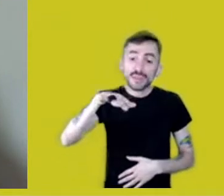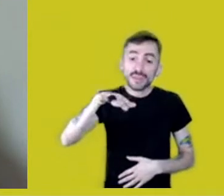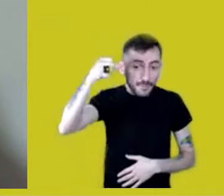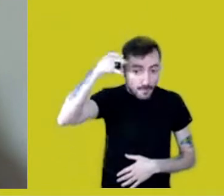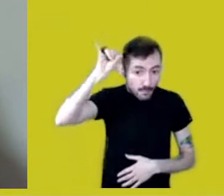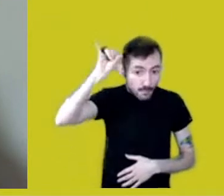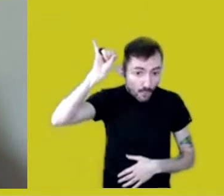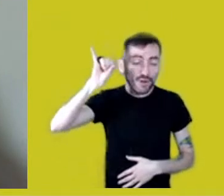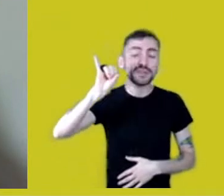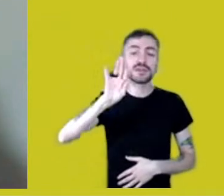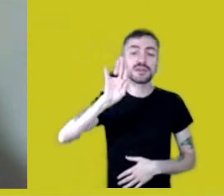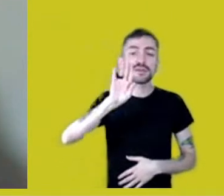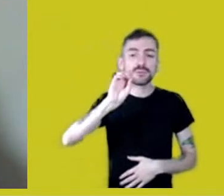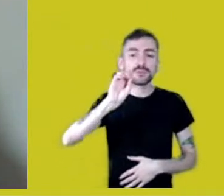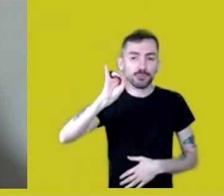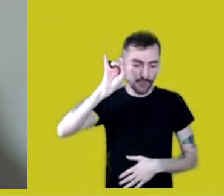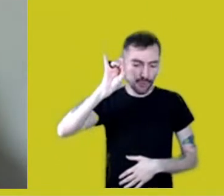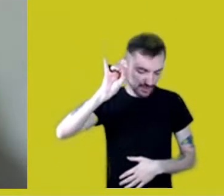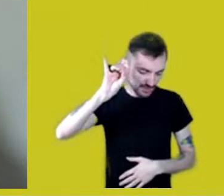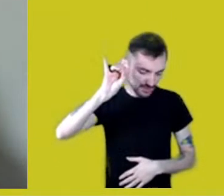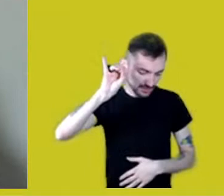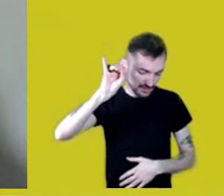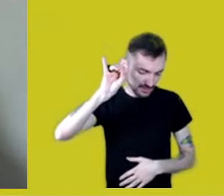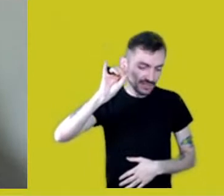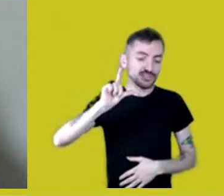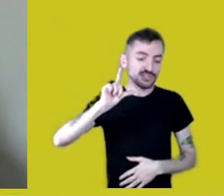there’s the African aspect and the Native aspect,